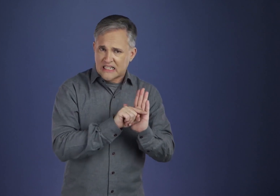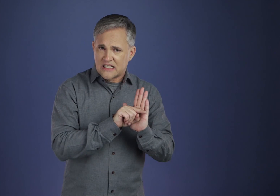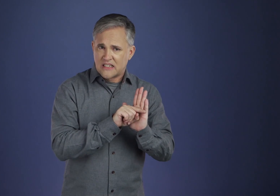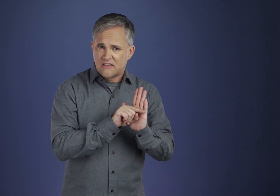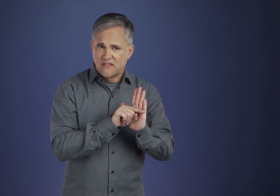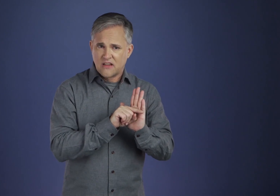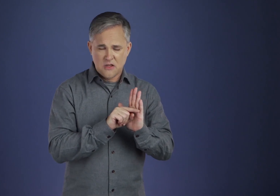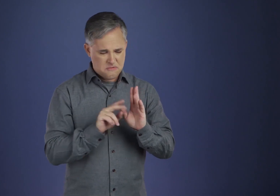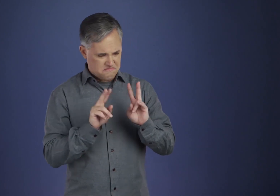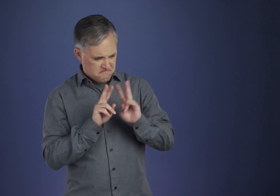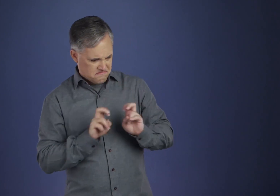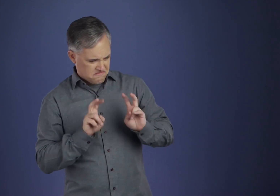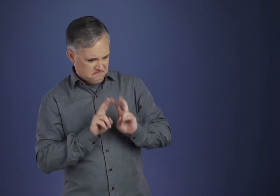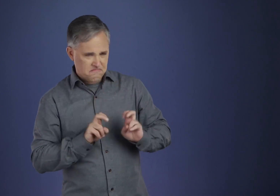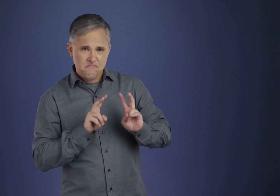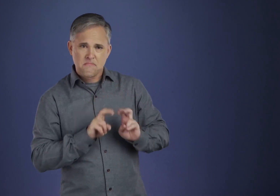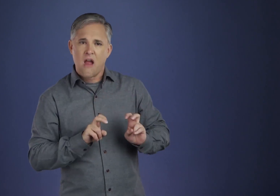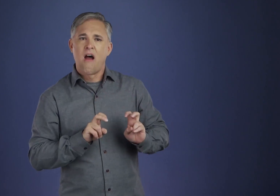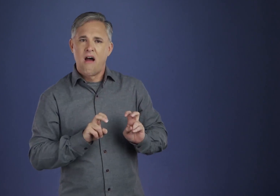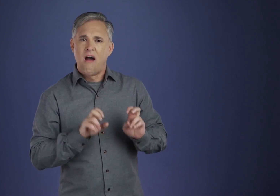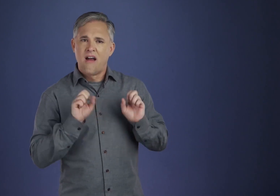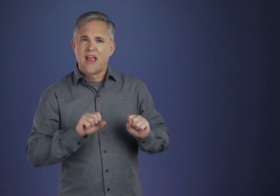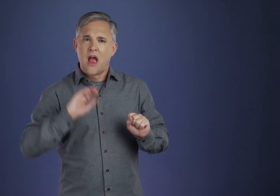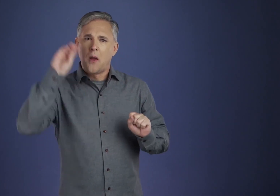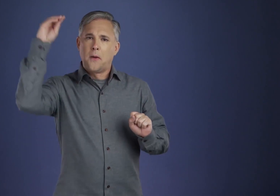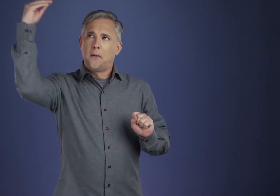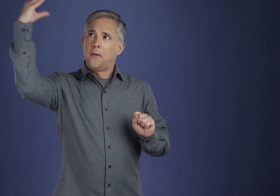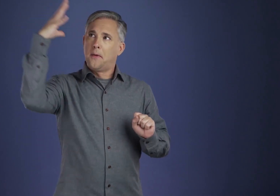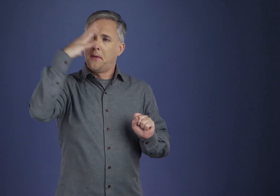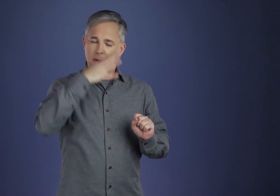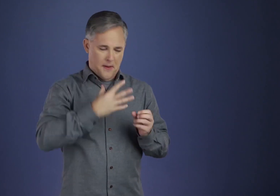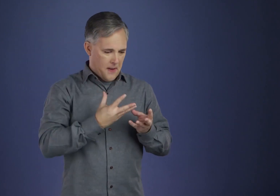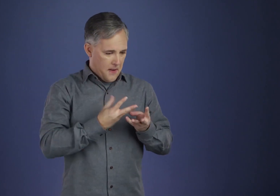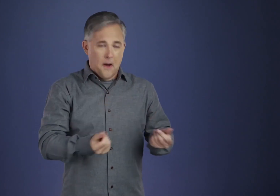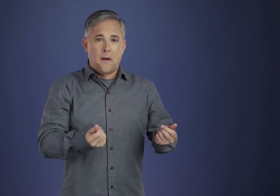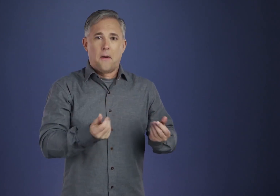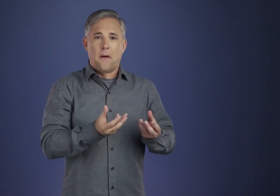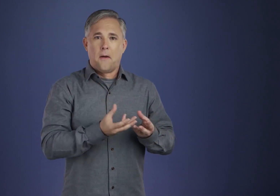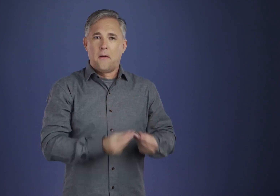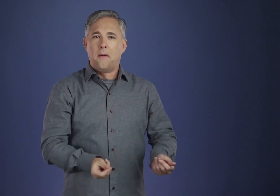new vision, action, and grace to bear upon the dark and negative side of our natures.